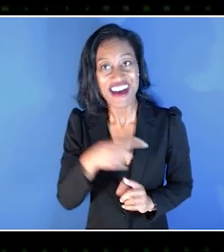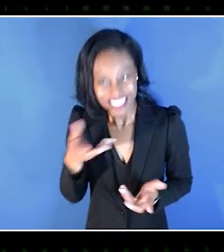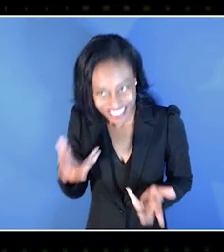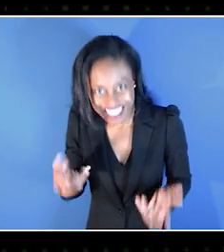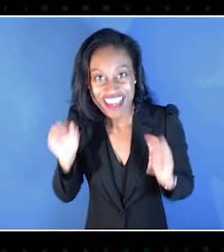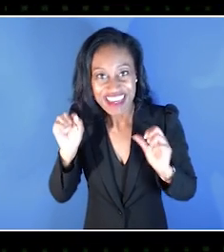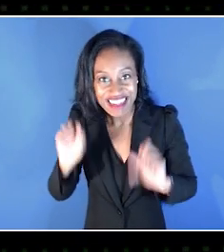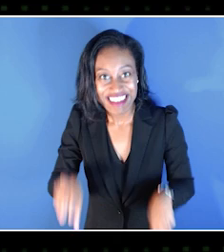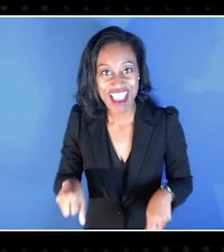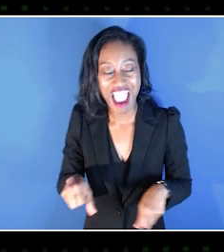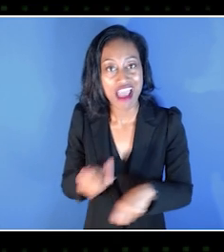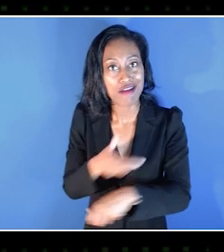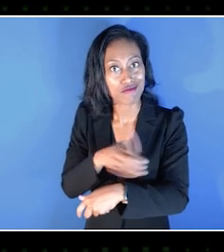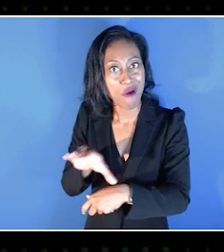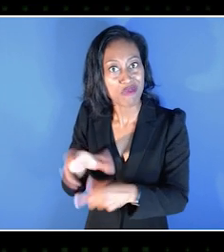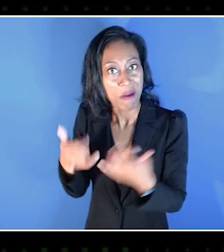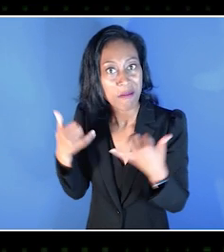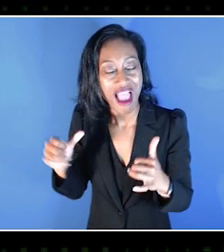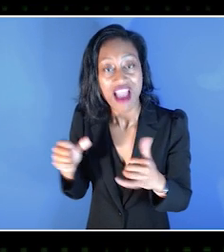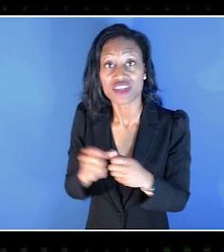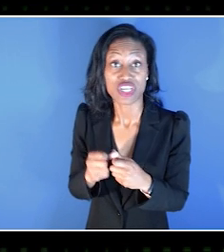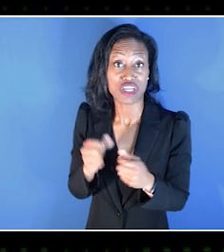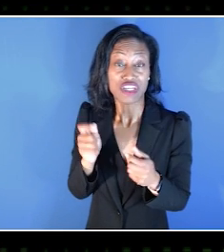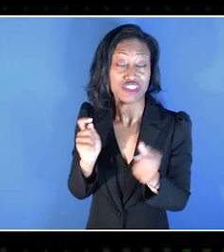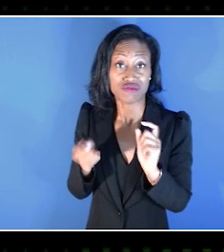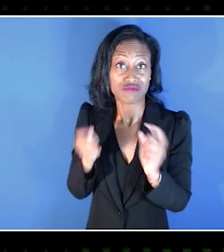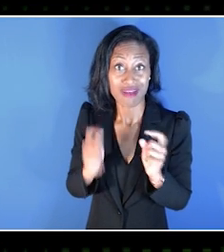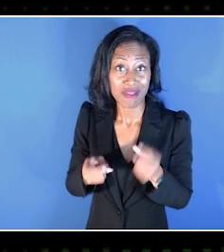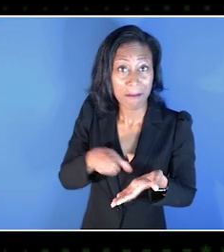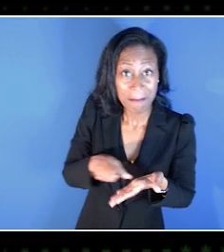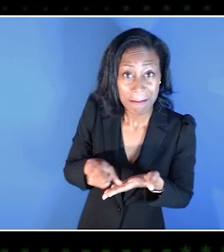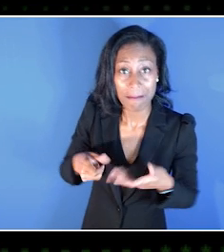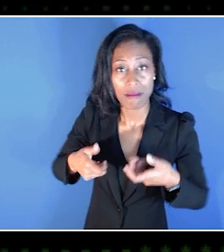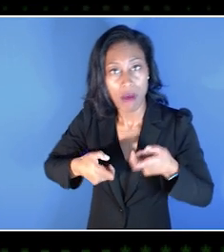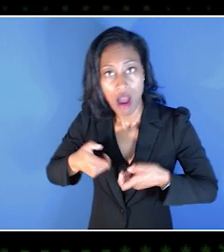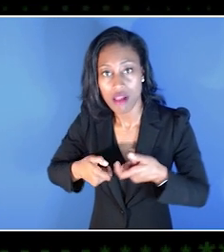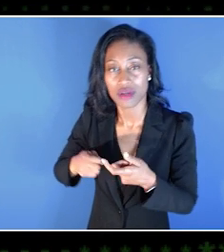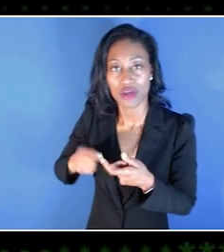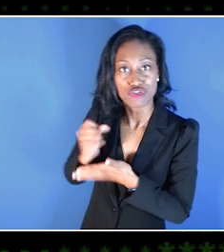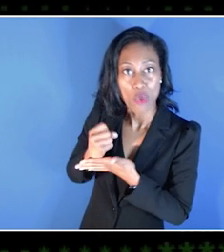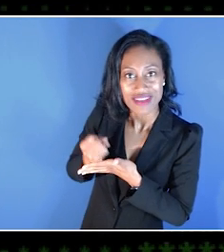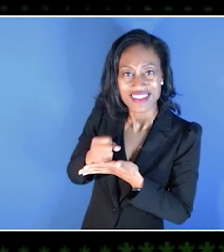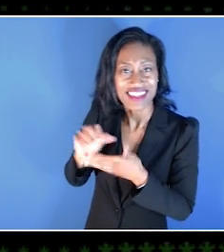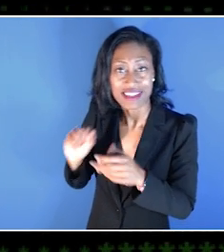for a person to be able to access a button or move a joystick, then there can almost always be a way to help that person play.